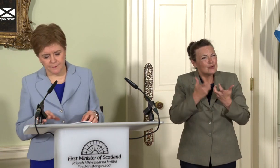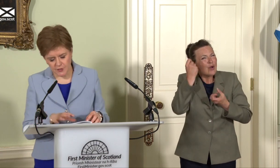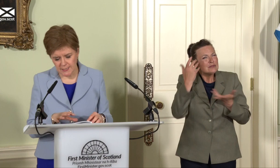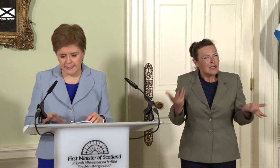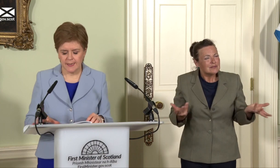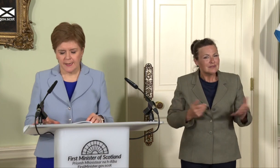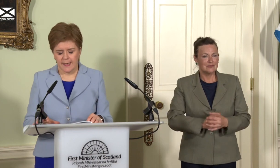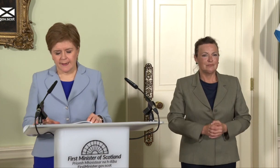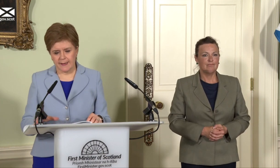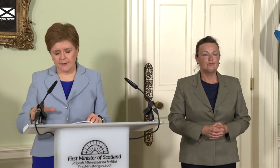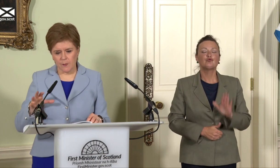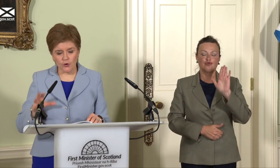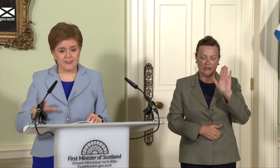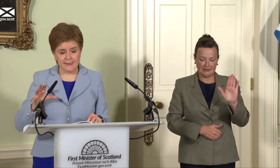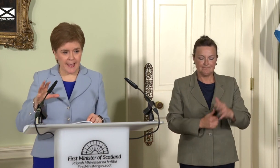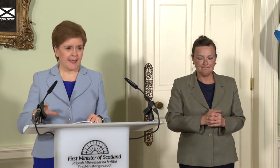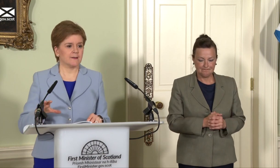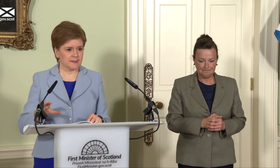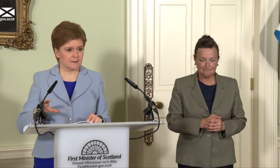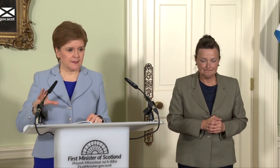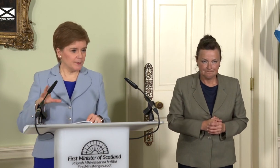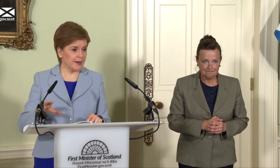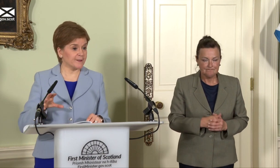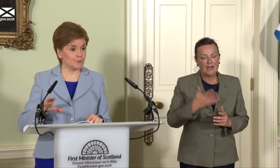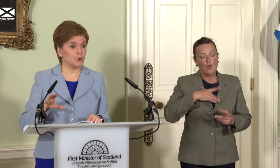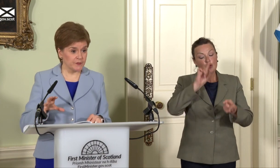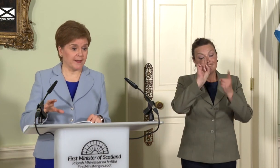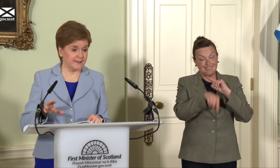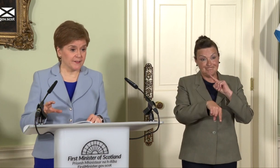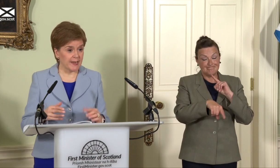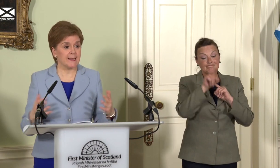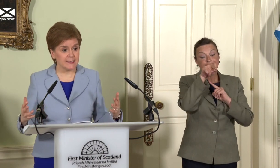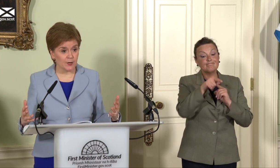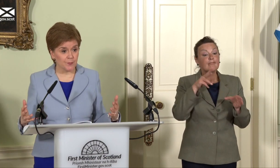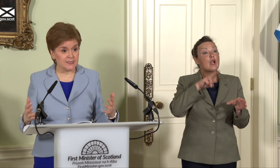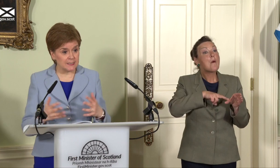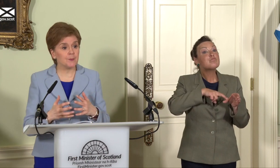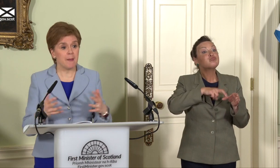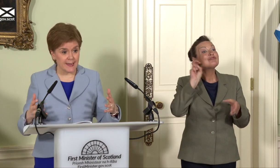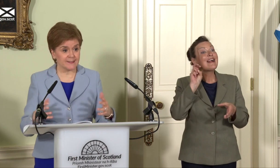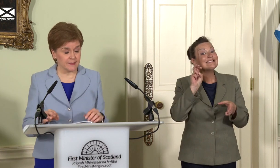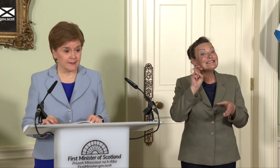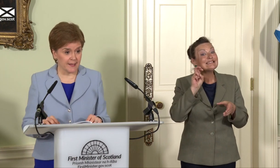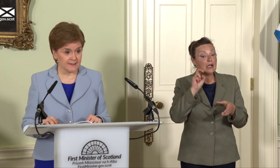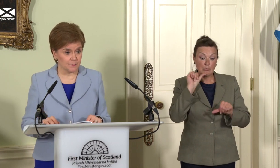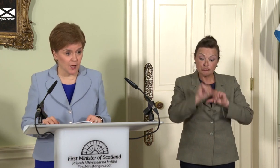Firstly, it was not inherent in the Brexit process that it ended up the deep mess that it has become.